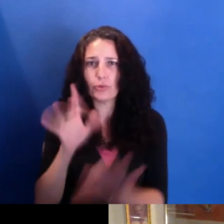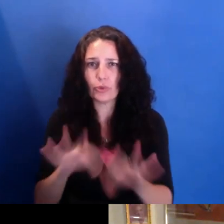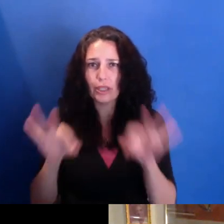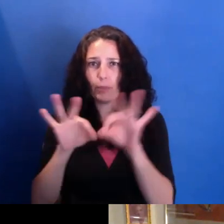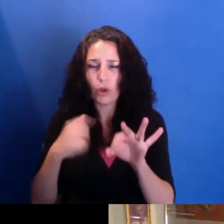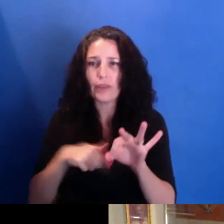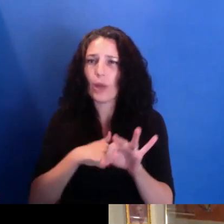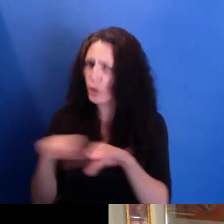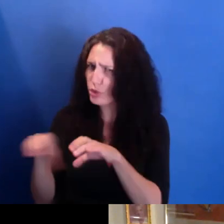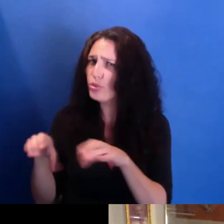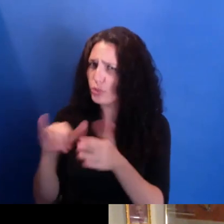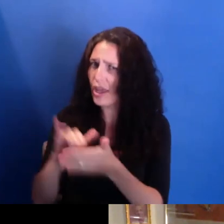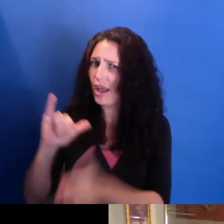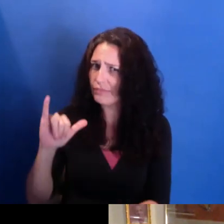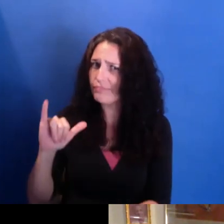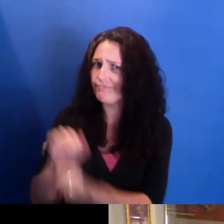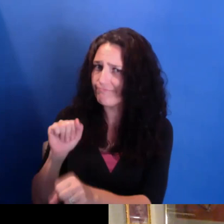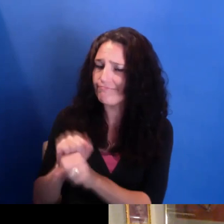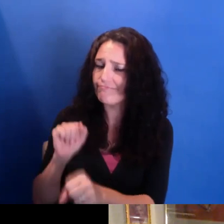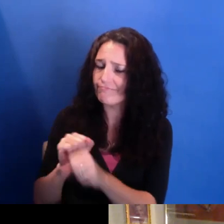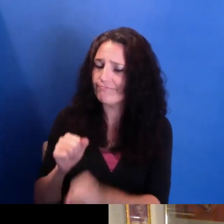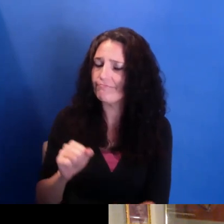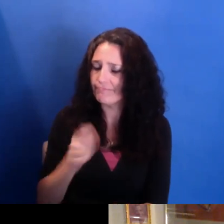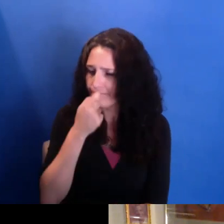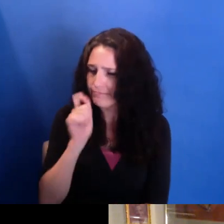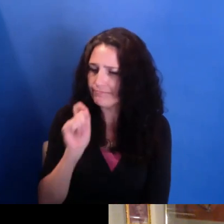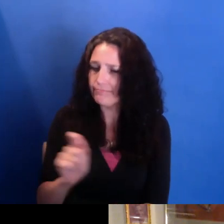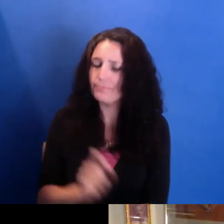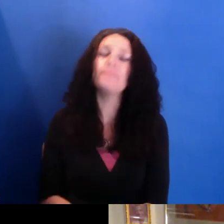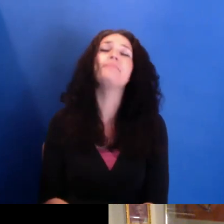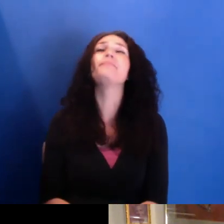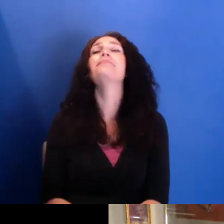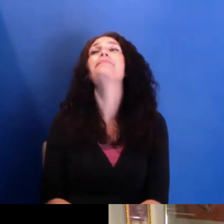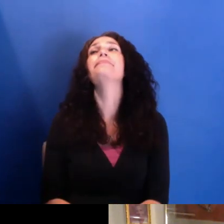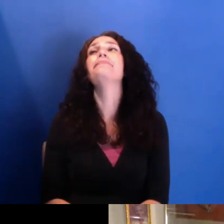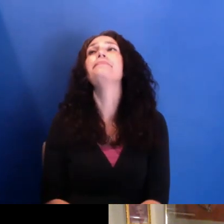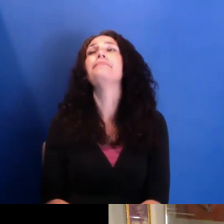The other thing is realizing that because it's not something that can be-- that's a consumable,